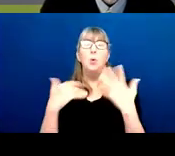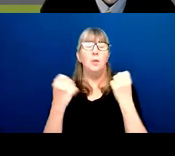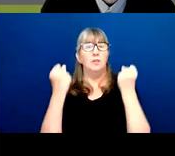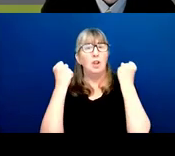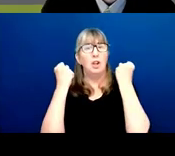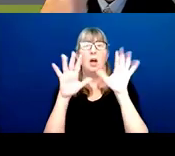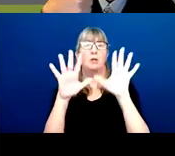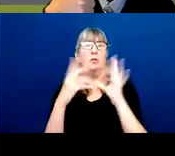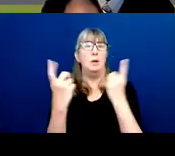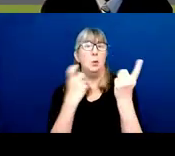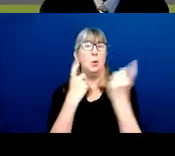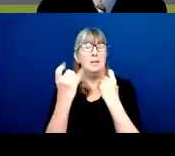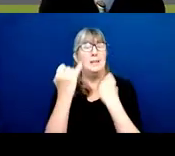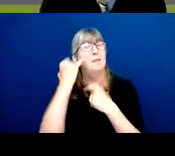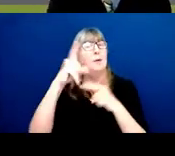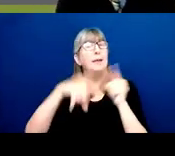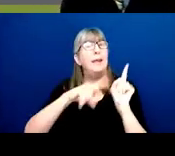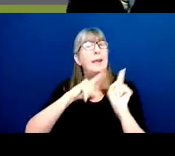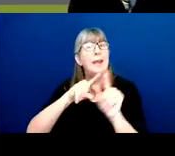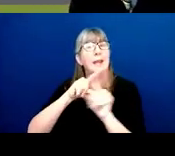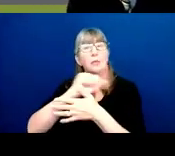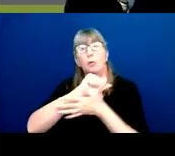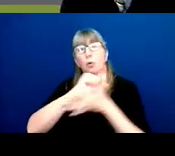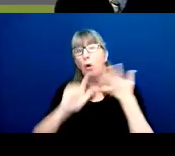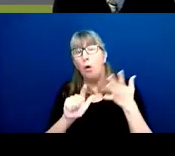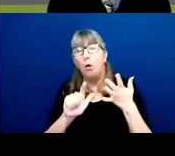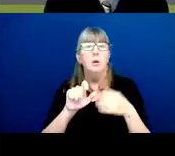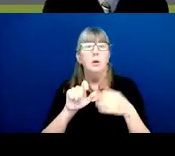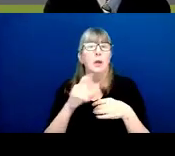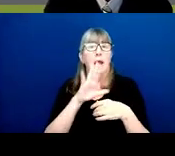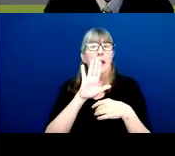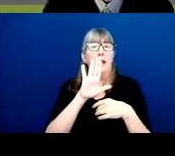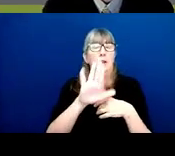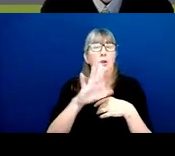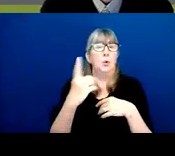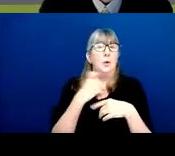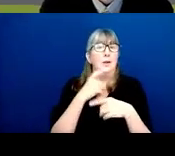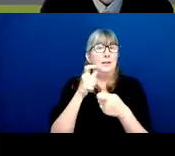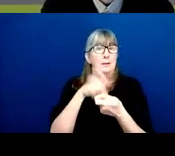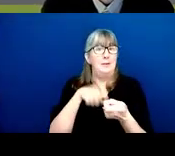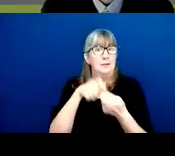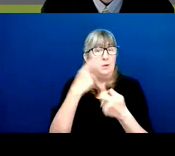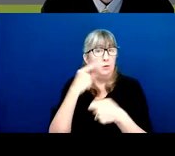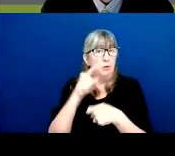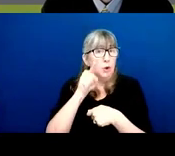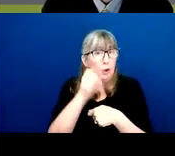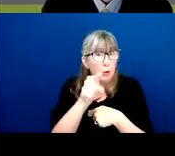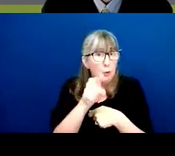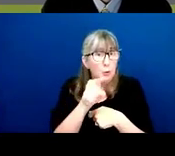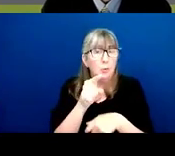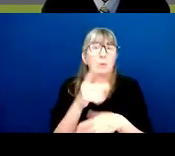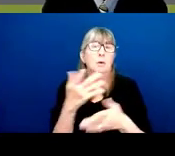If we're not able to get to your question, and if you have a question that's specific to you, rather than general ones for the whole group,